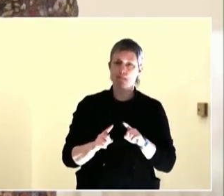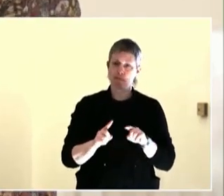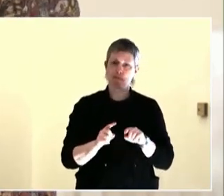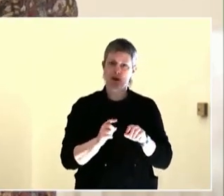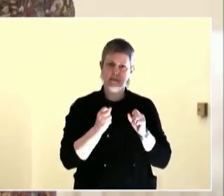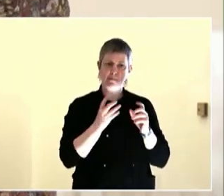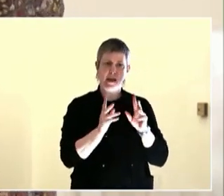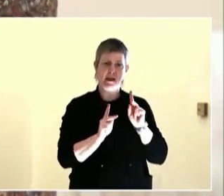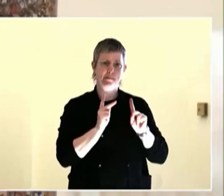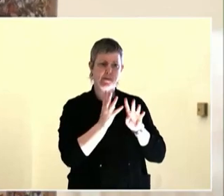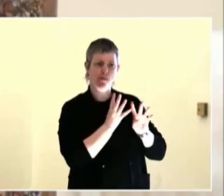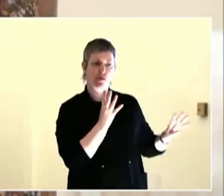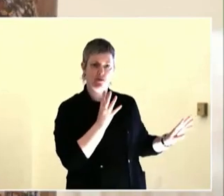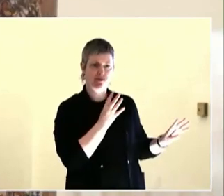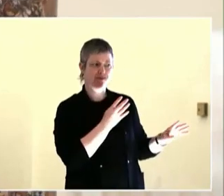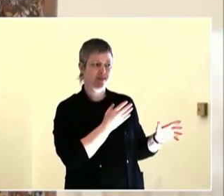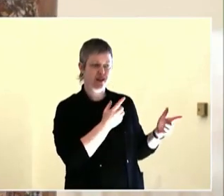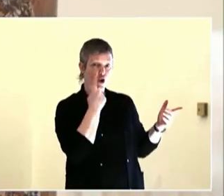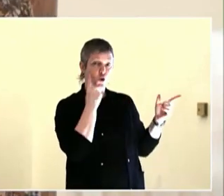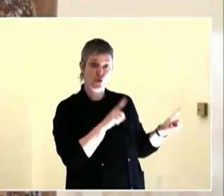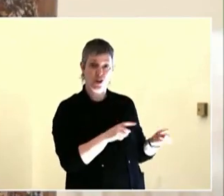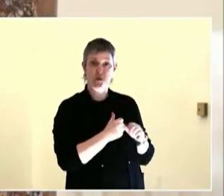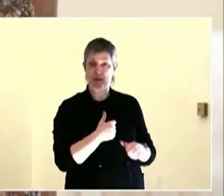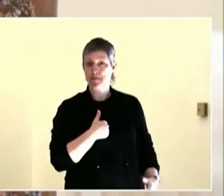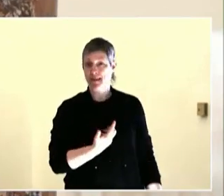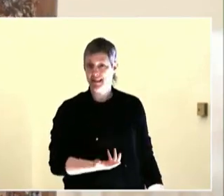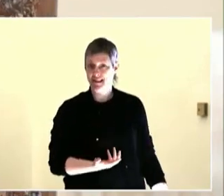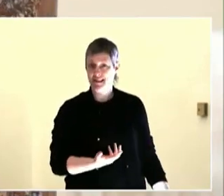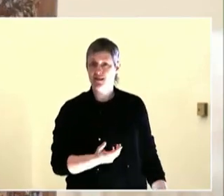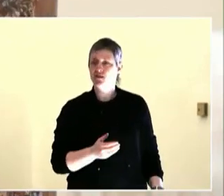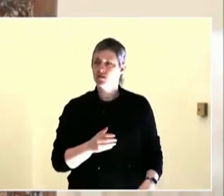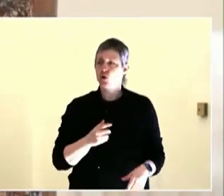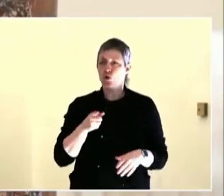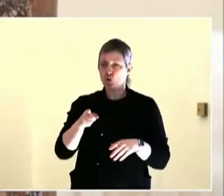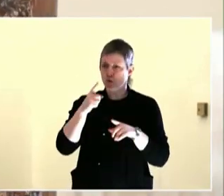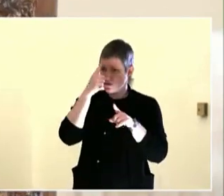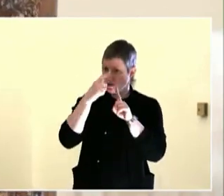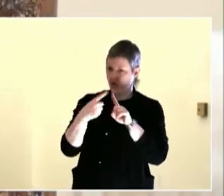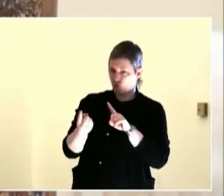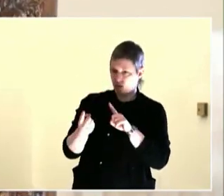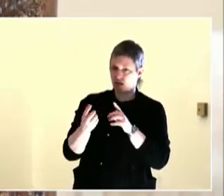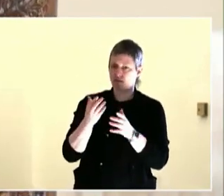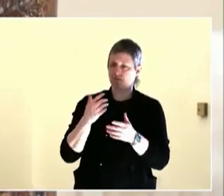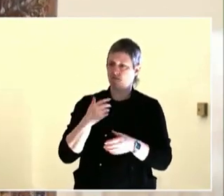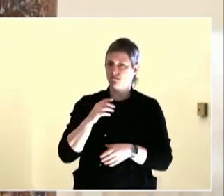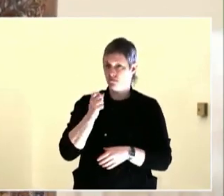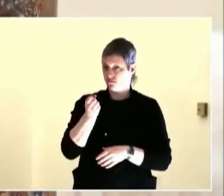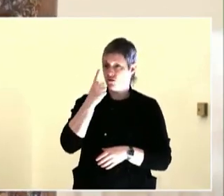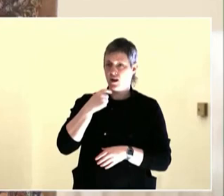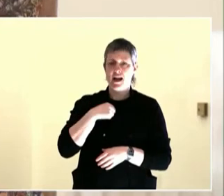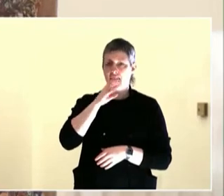all we saw was people in the streets. We didn't know exactly was causing it. We didn't know how many there were.